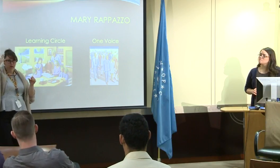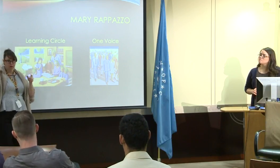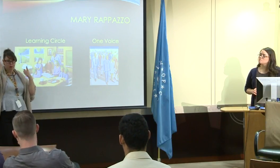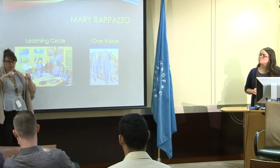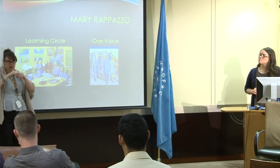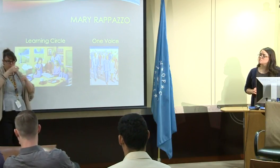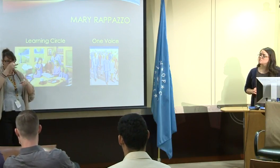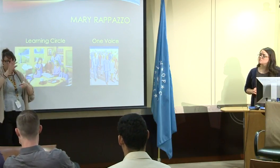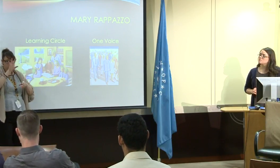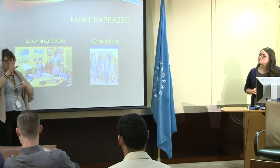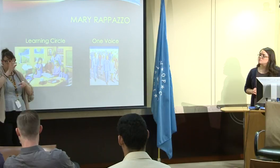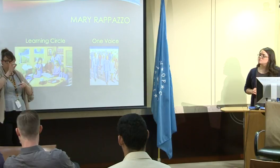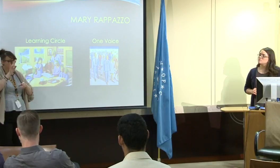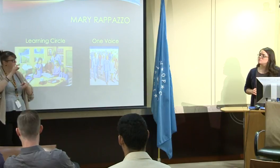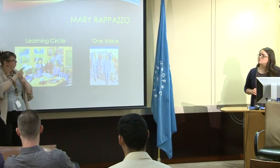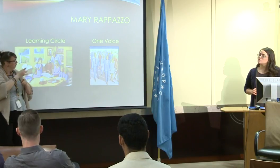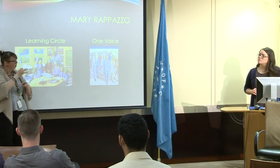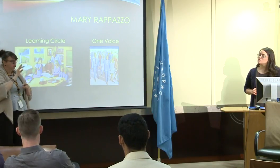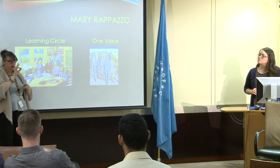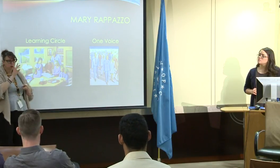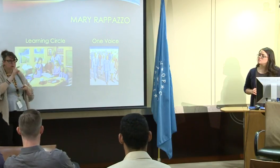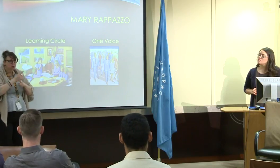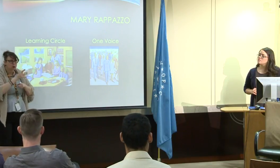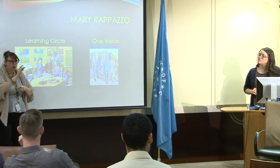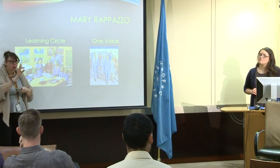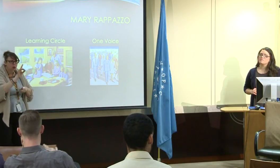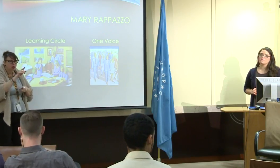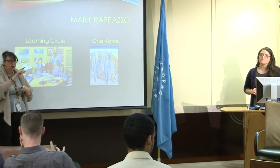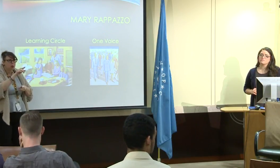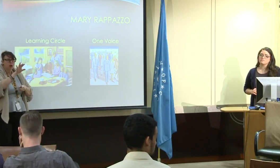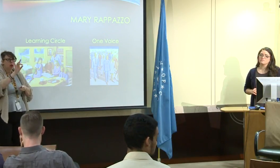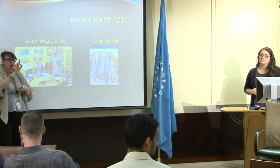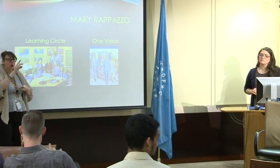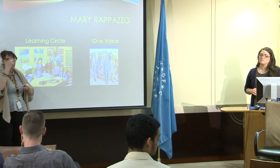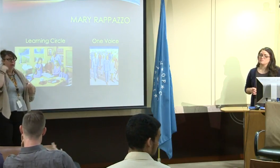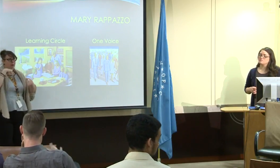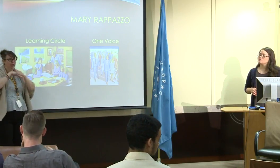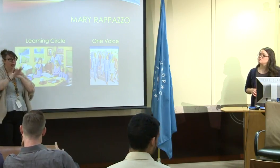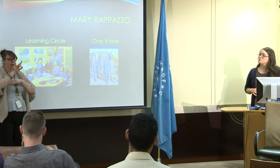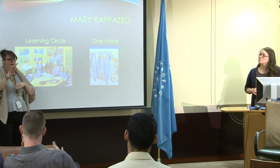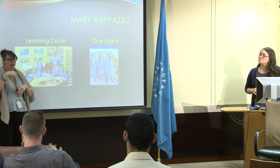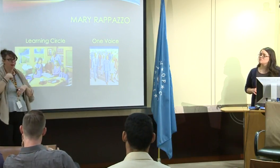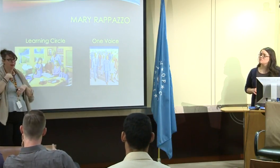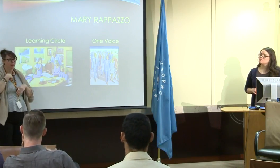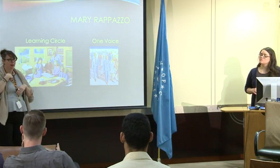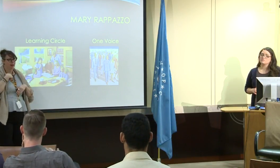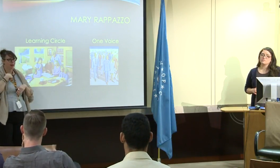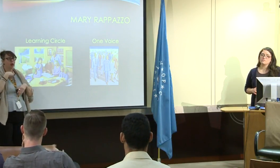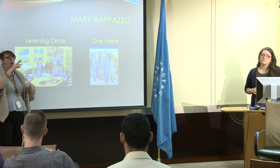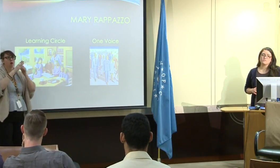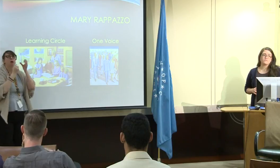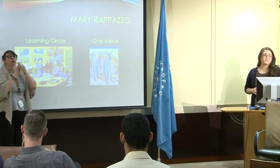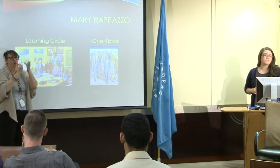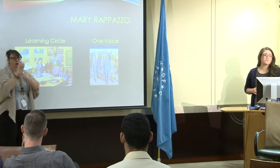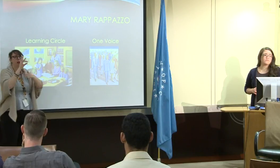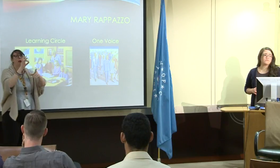So people may not know about DPN, Deaf President Now, and that was what -- in '88, '89?